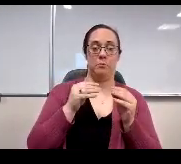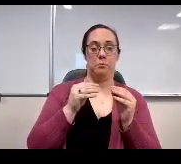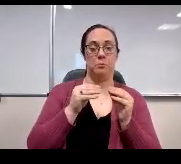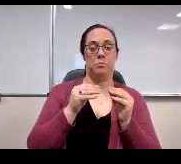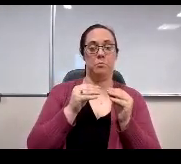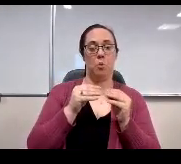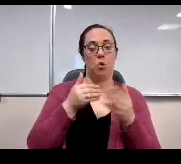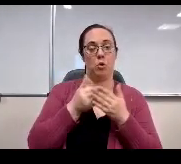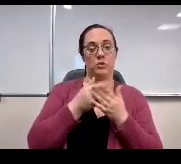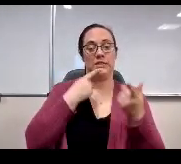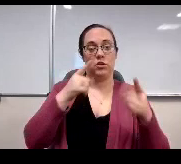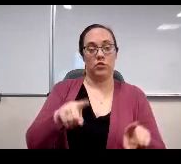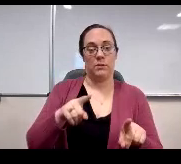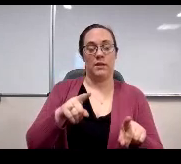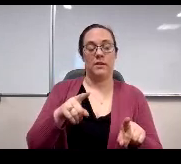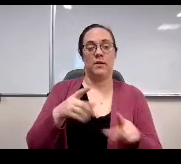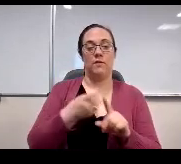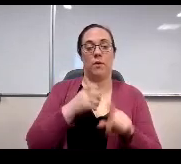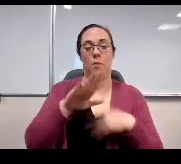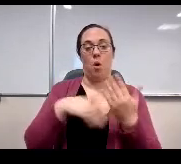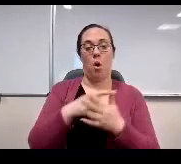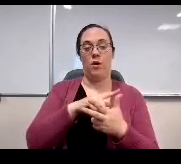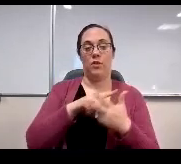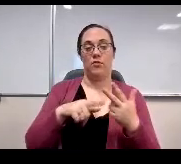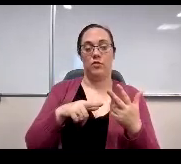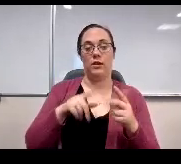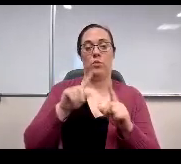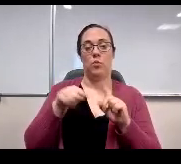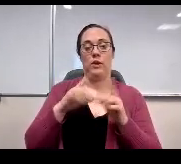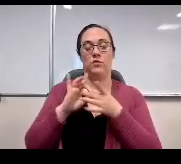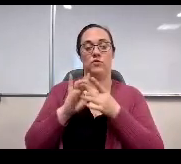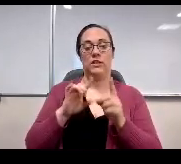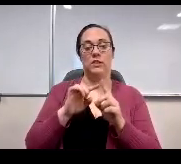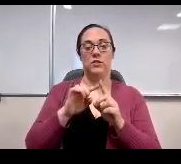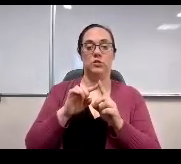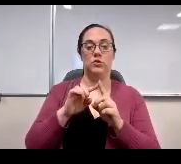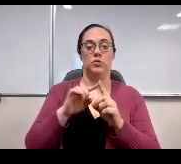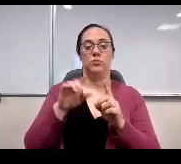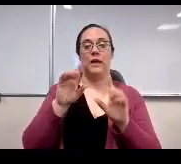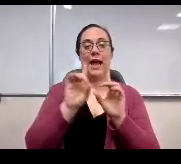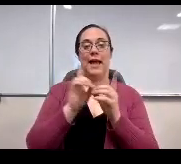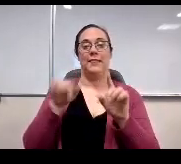perception among all three groups. When it comes to integrity at the district level. Next slide, please.